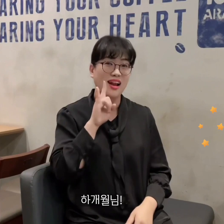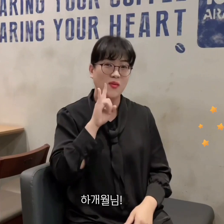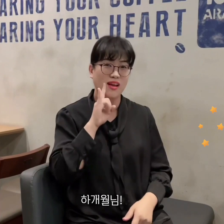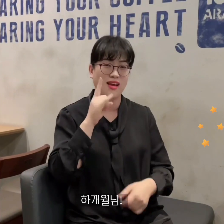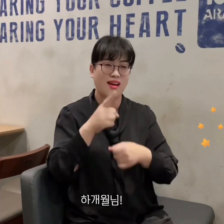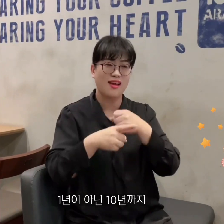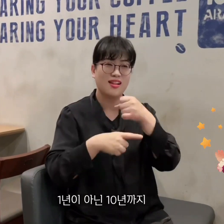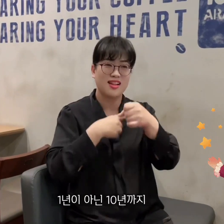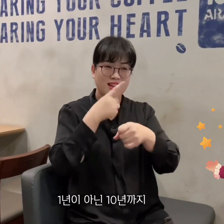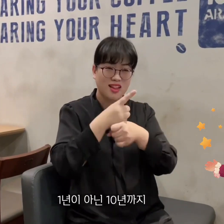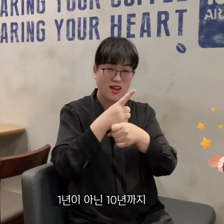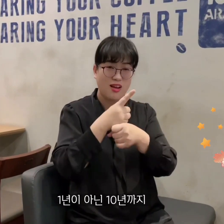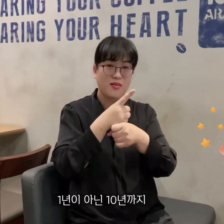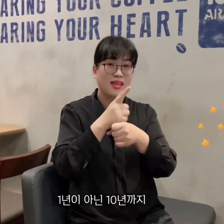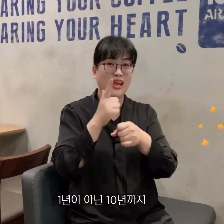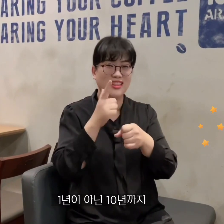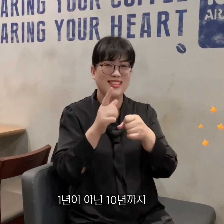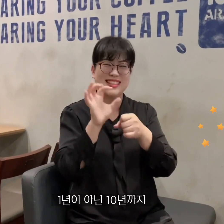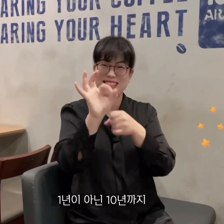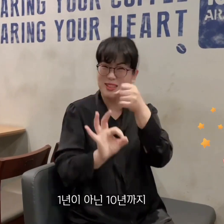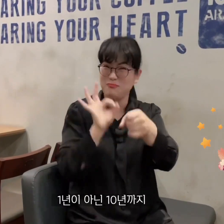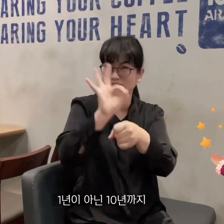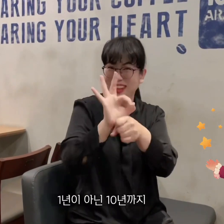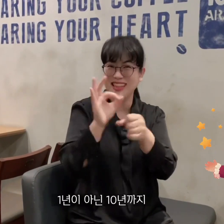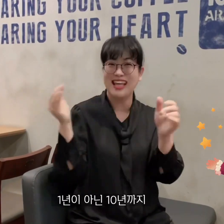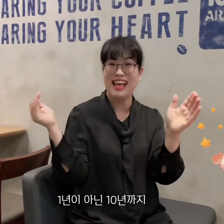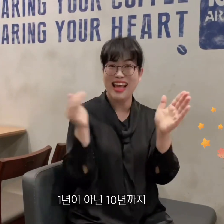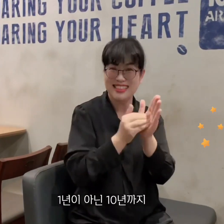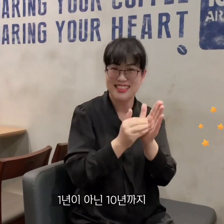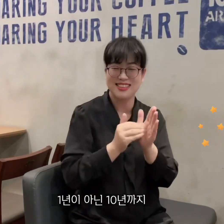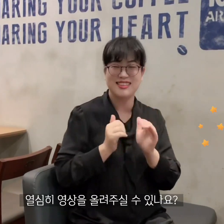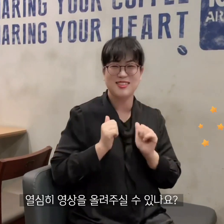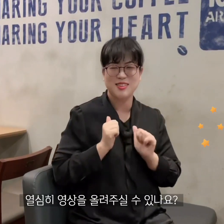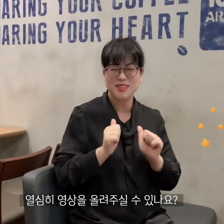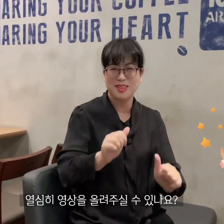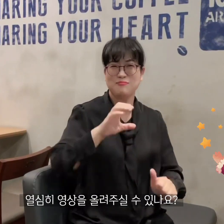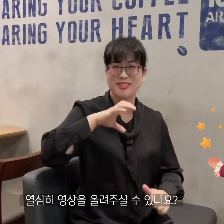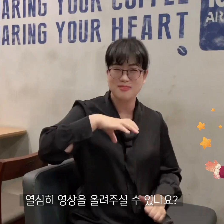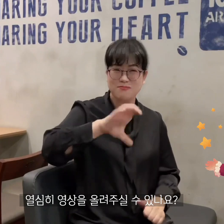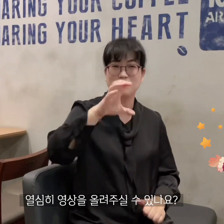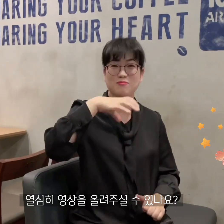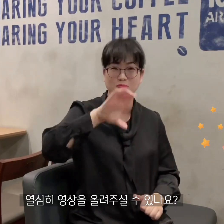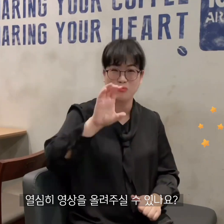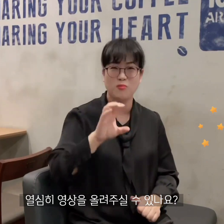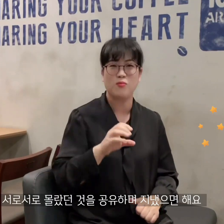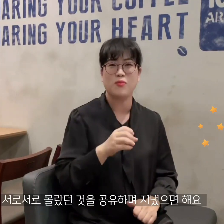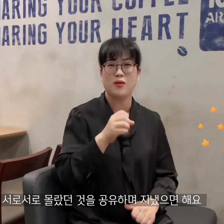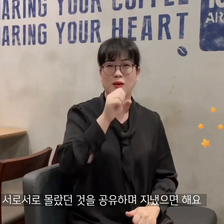hamonthly, can you upload videos for 10 years instead of 1 year?